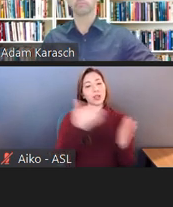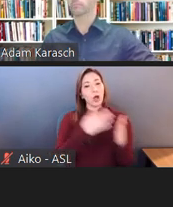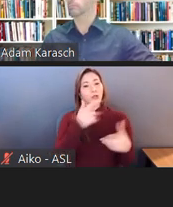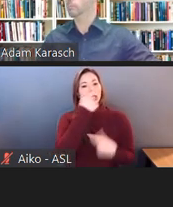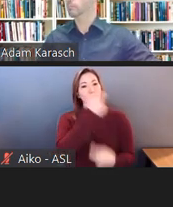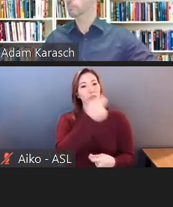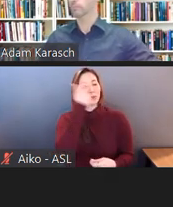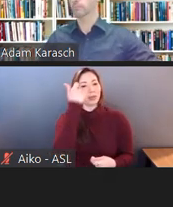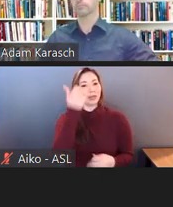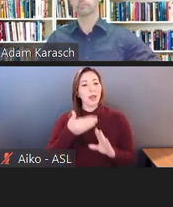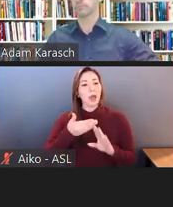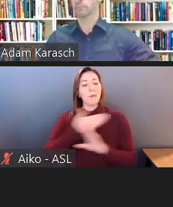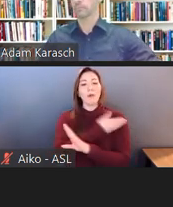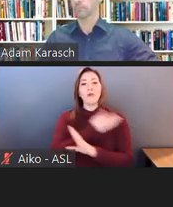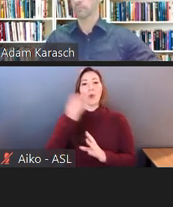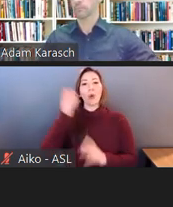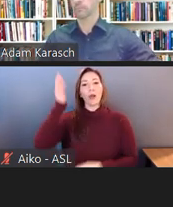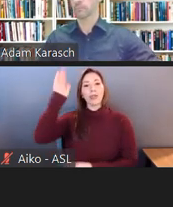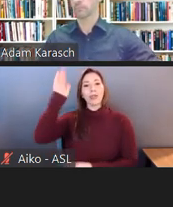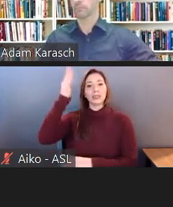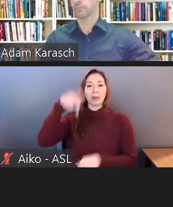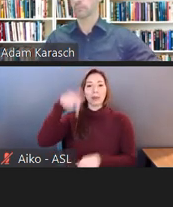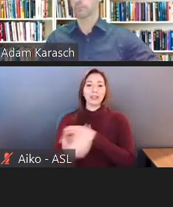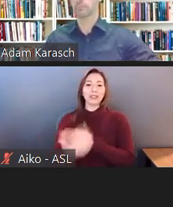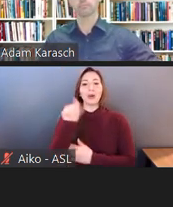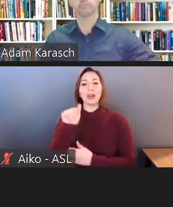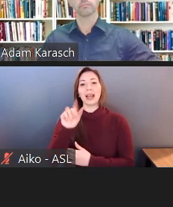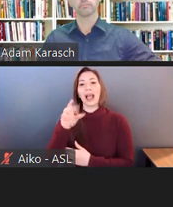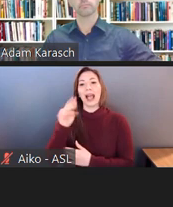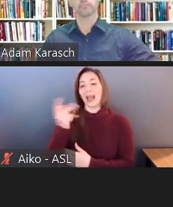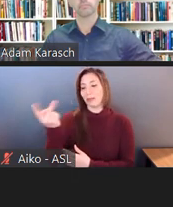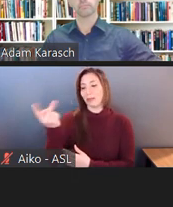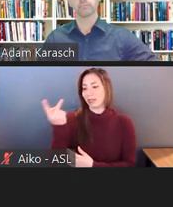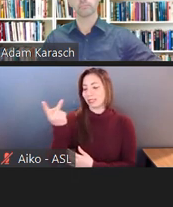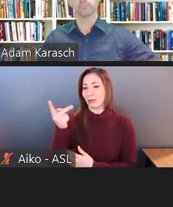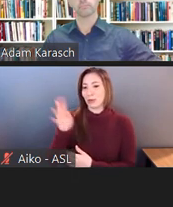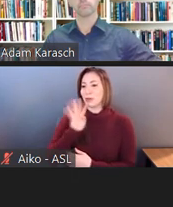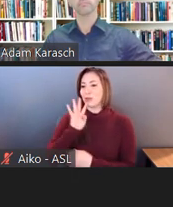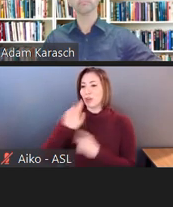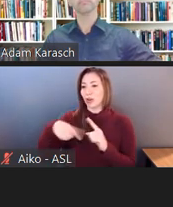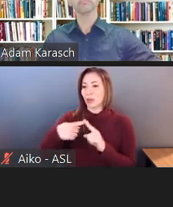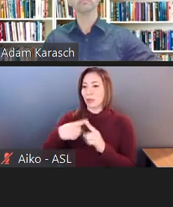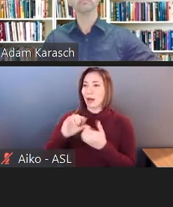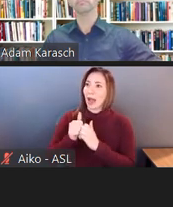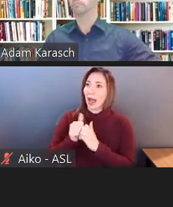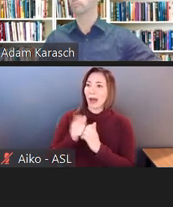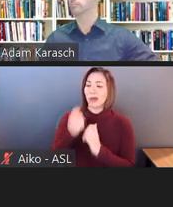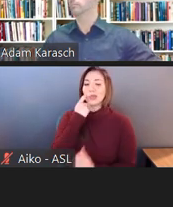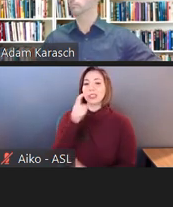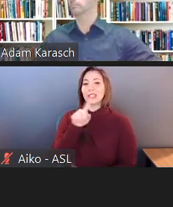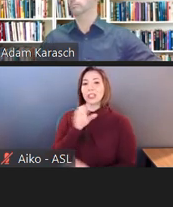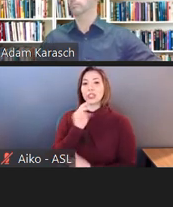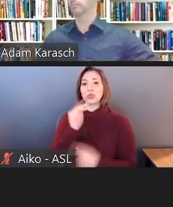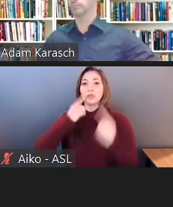before the seminar this morning that Zoom put out an announcement that in the fall,